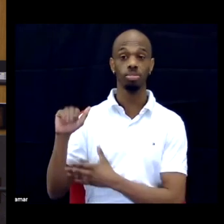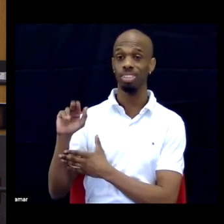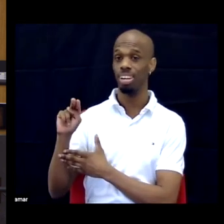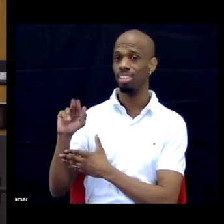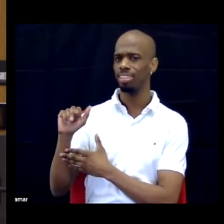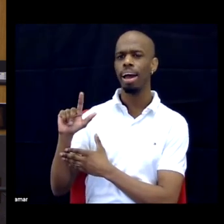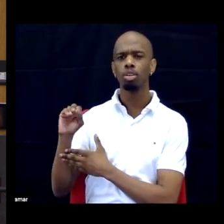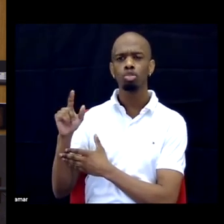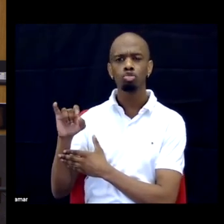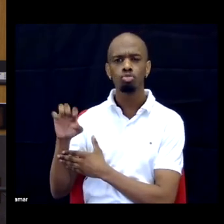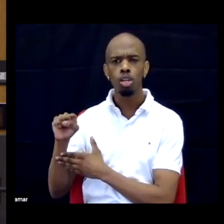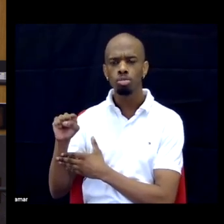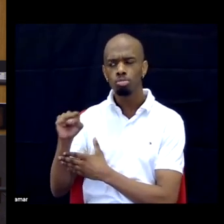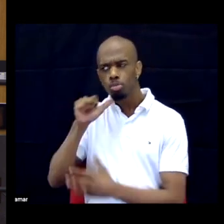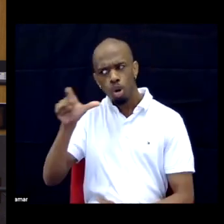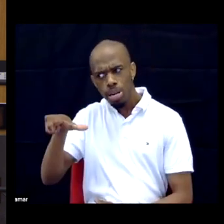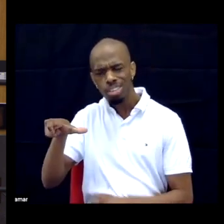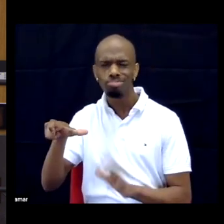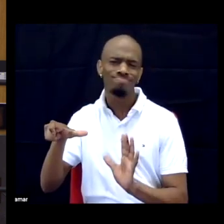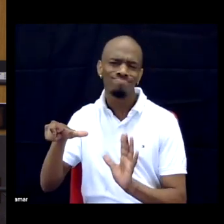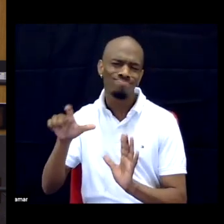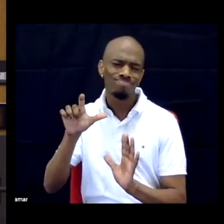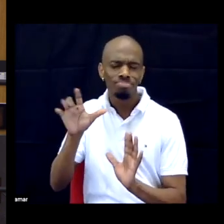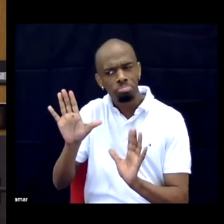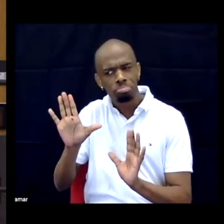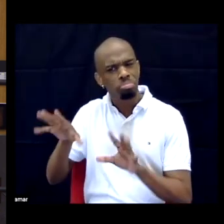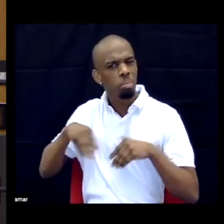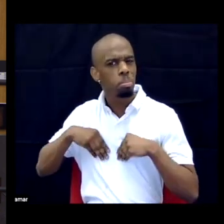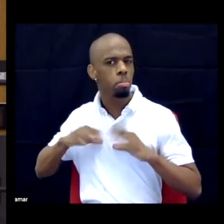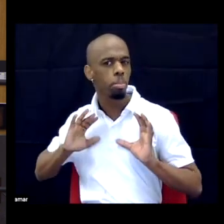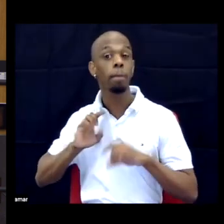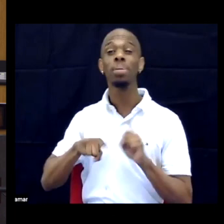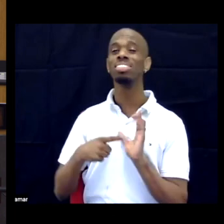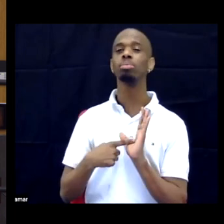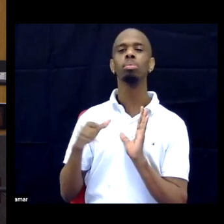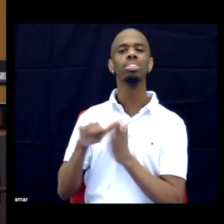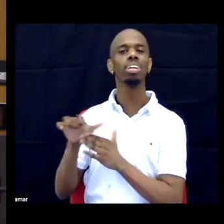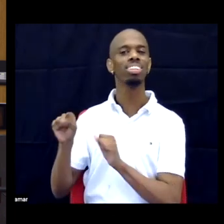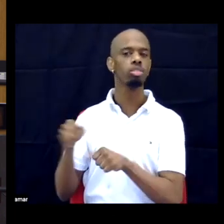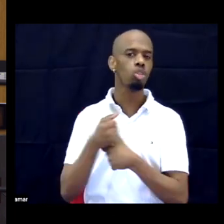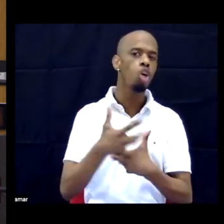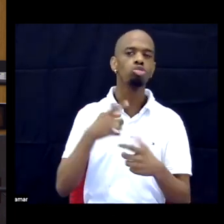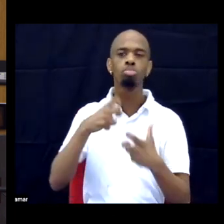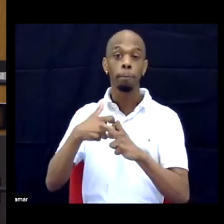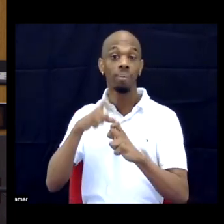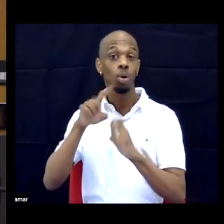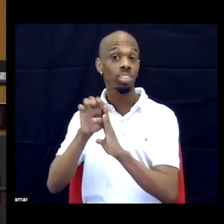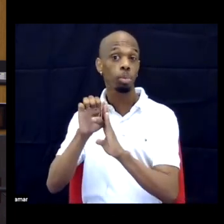examples that I can give that I think can be problematic, so there are examples in Disability